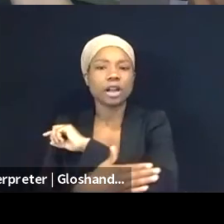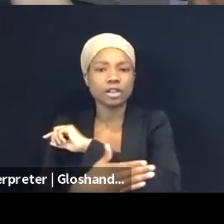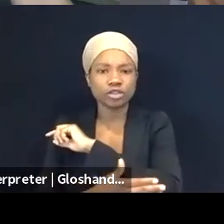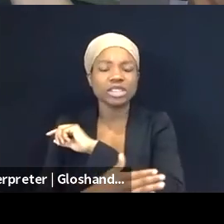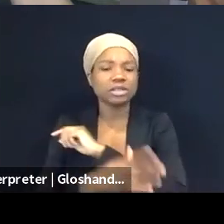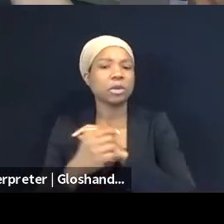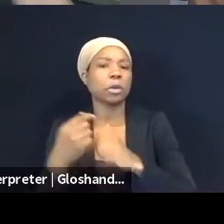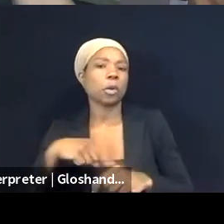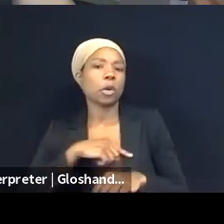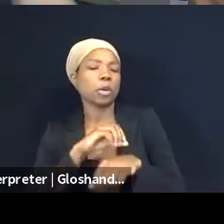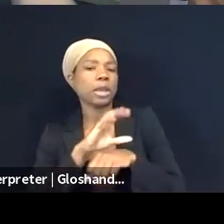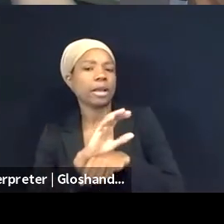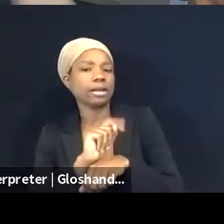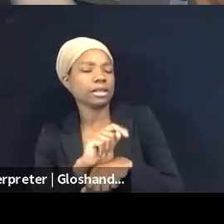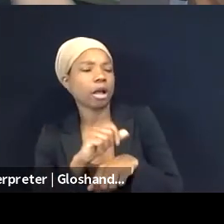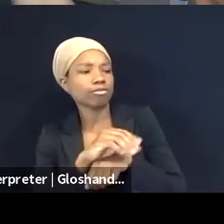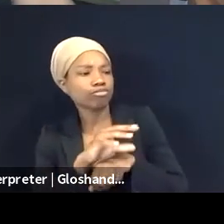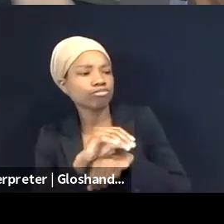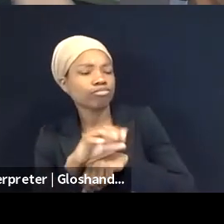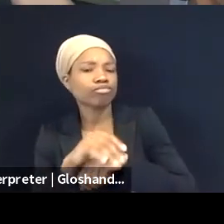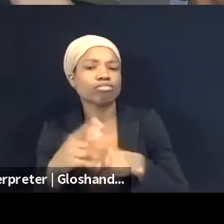but also at the same time, I want to share with you